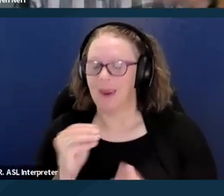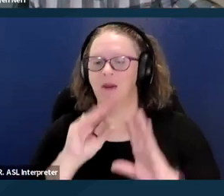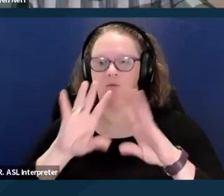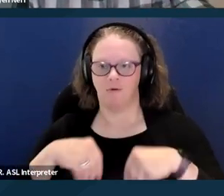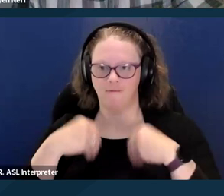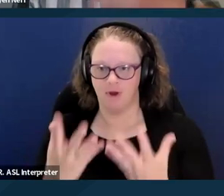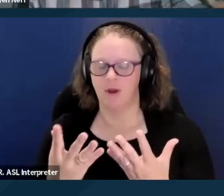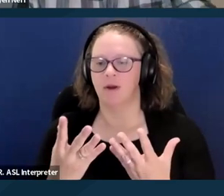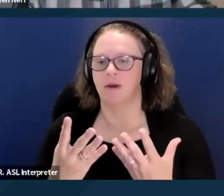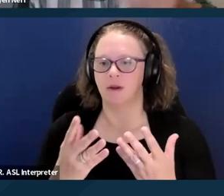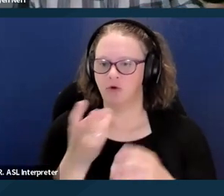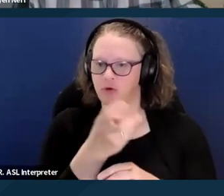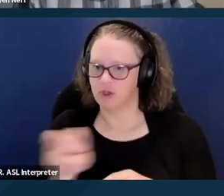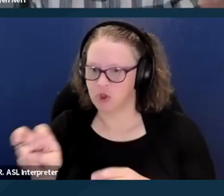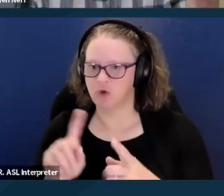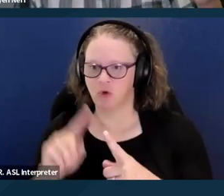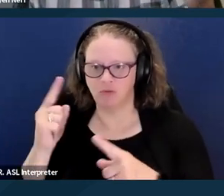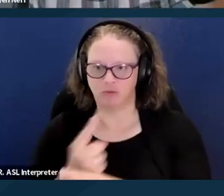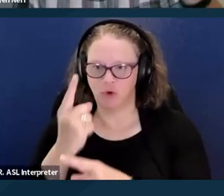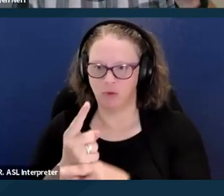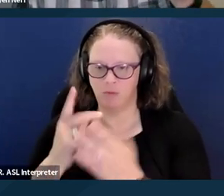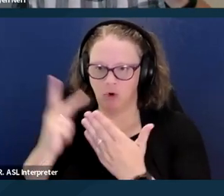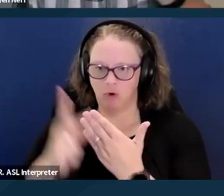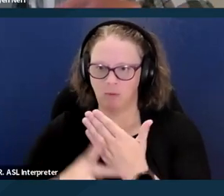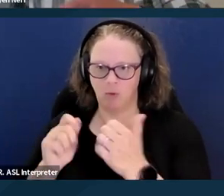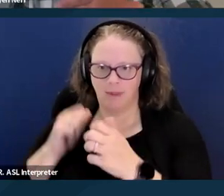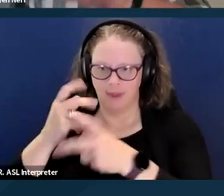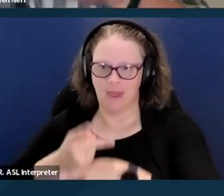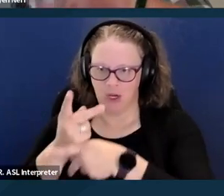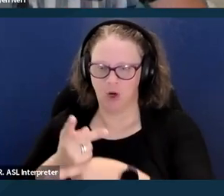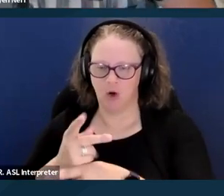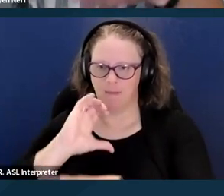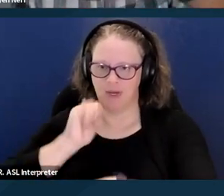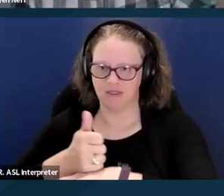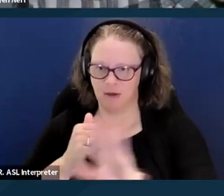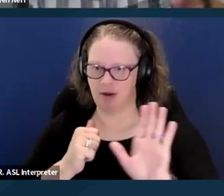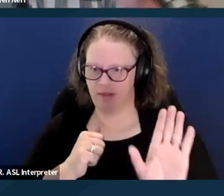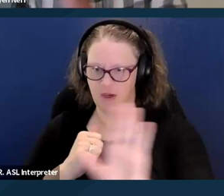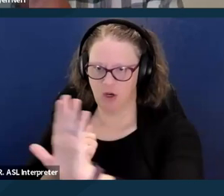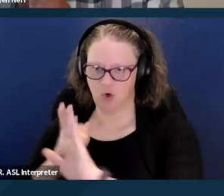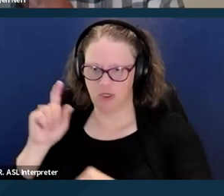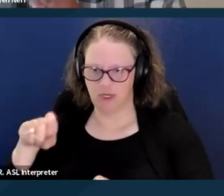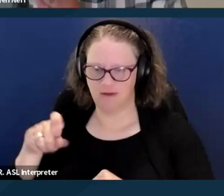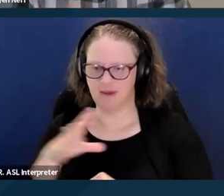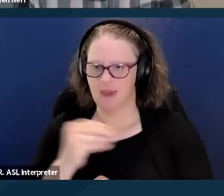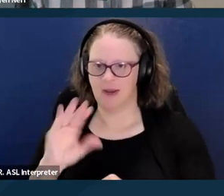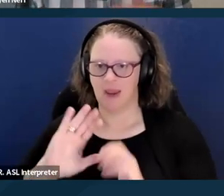to an appropriate program of care based on their needs and how their health might change over time,